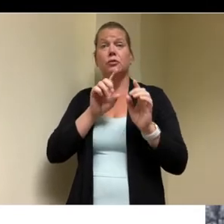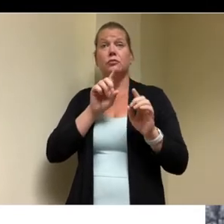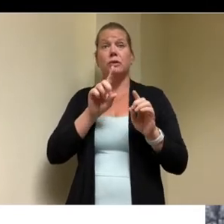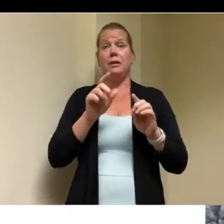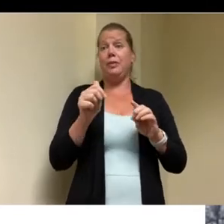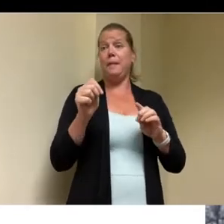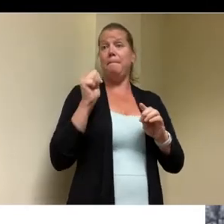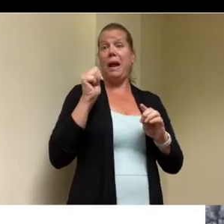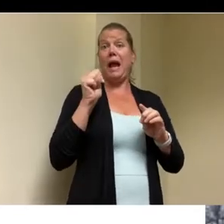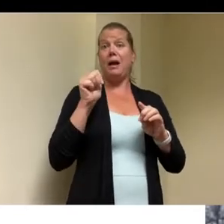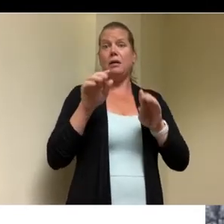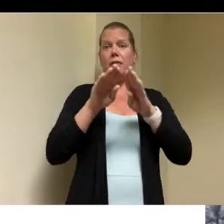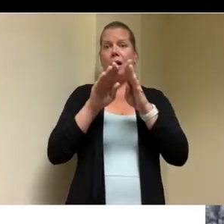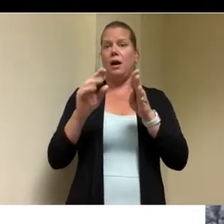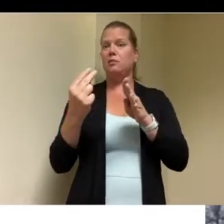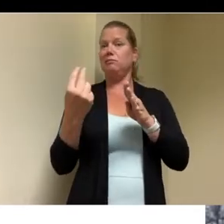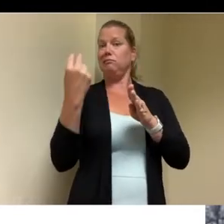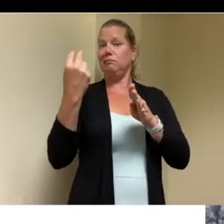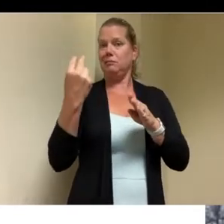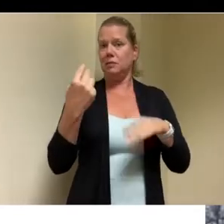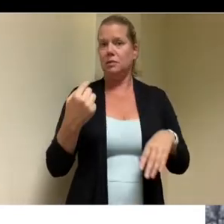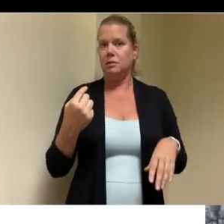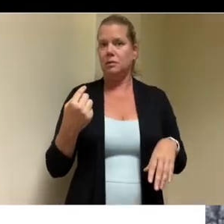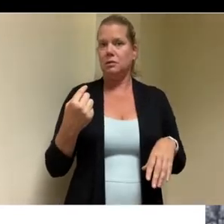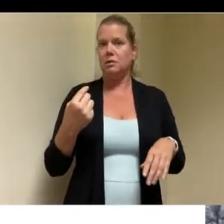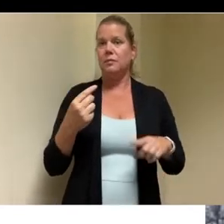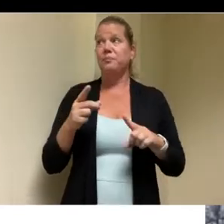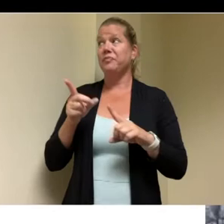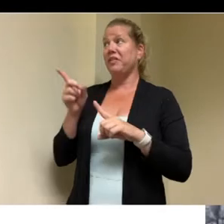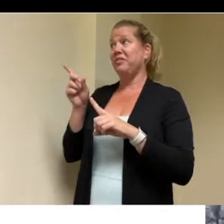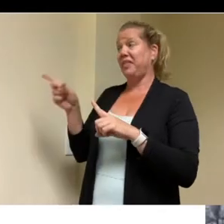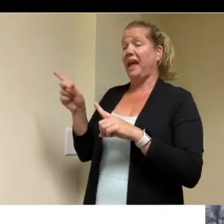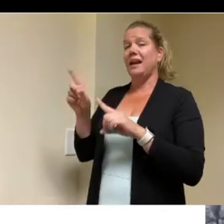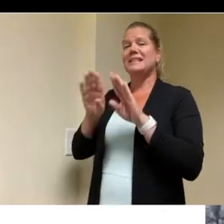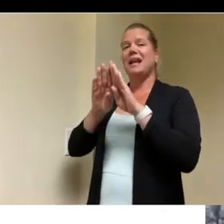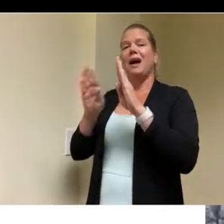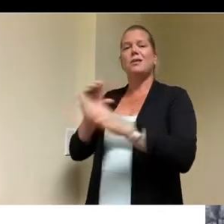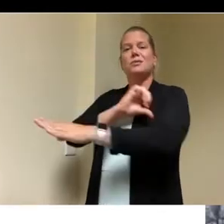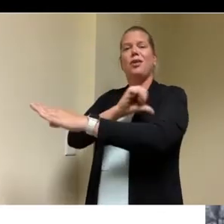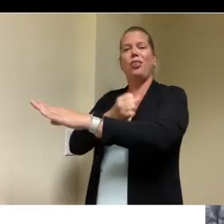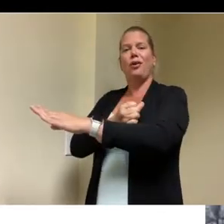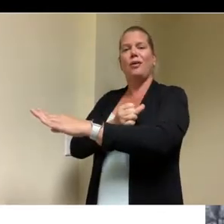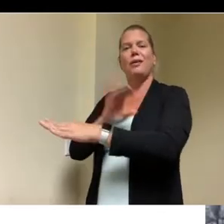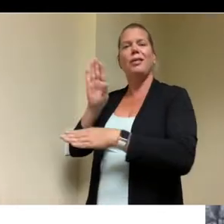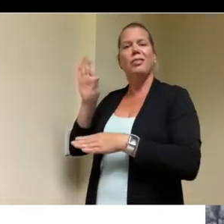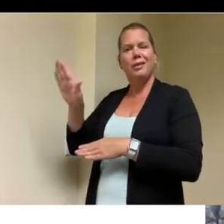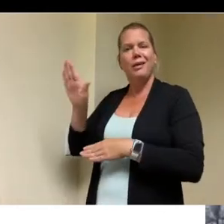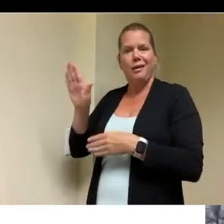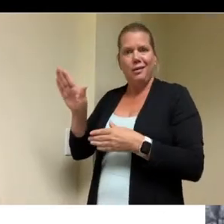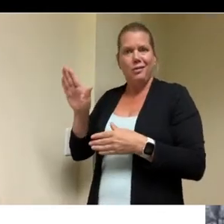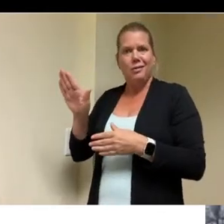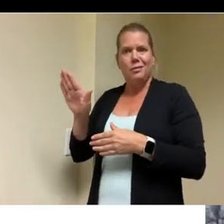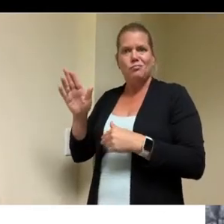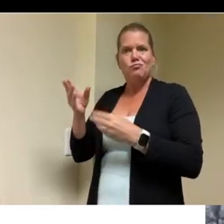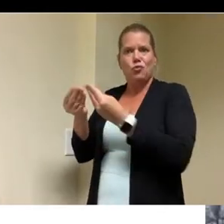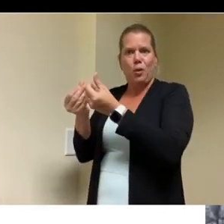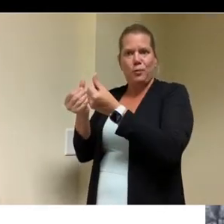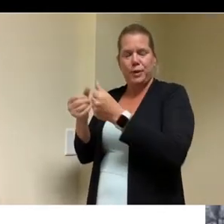up to the housing authority's property uh one of their larger developments in in germantown so although it's on the rear of the